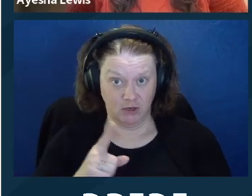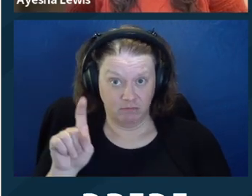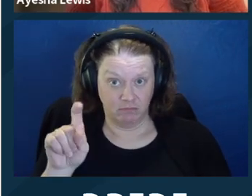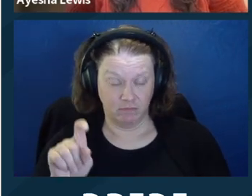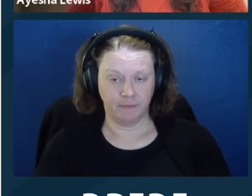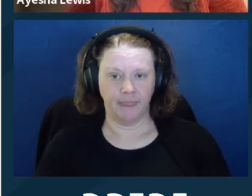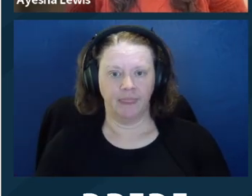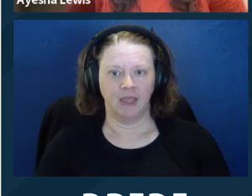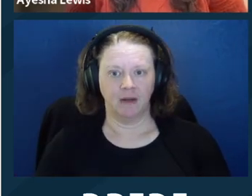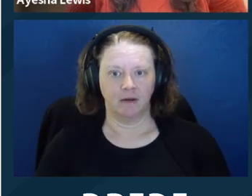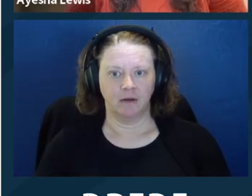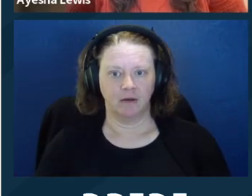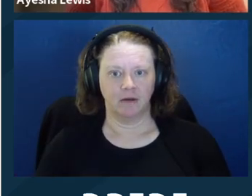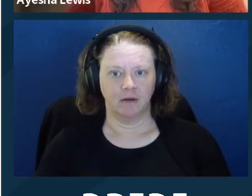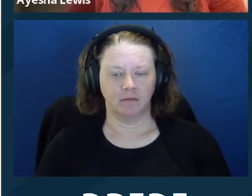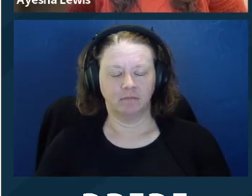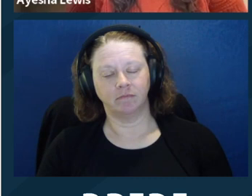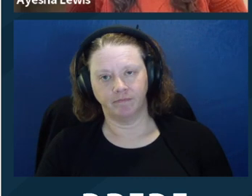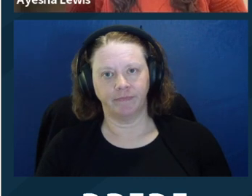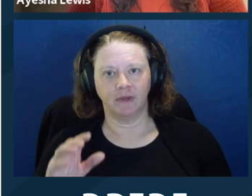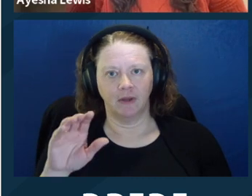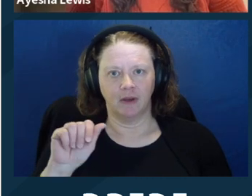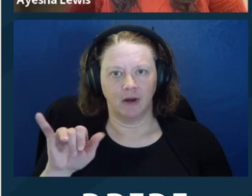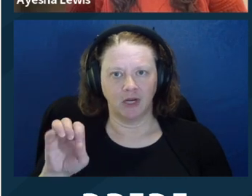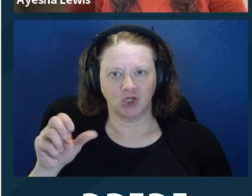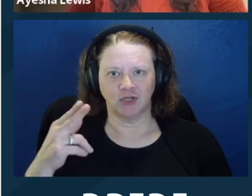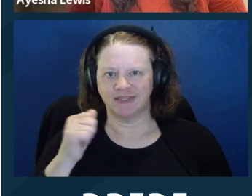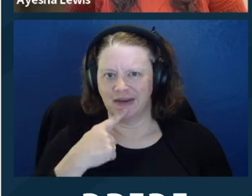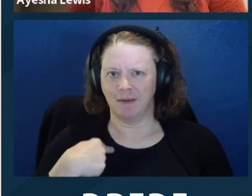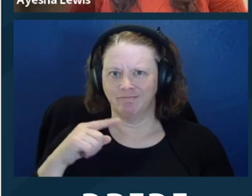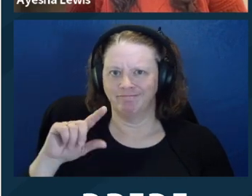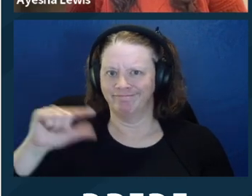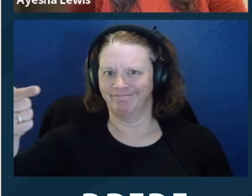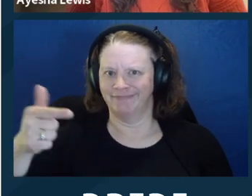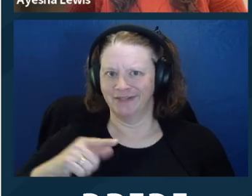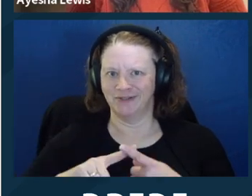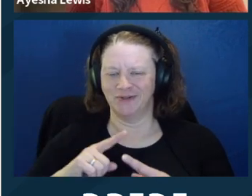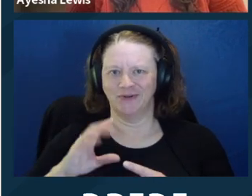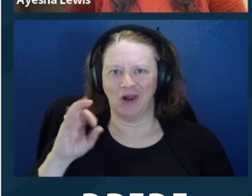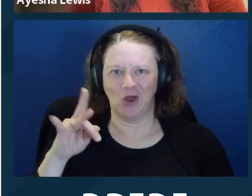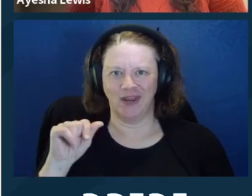as that consent is documented, then we are fine, right? Yes, I ‑‑ well, actually,